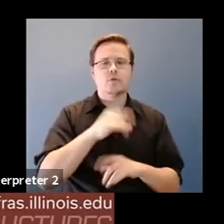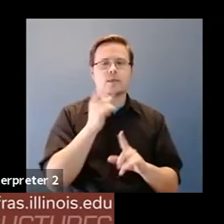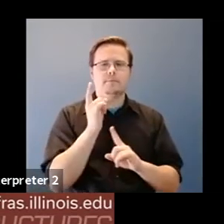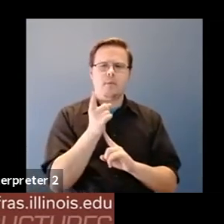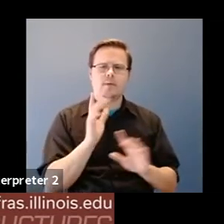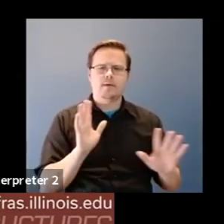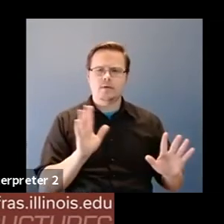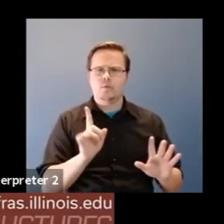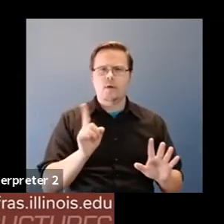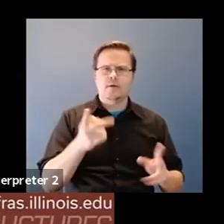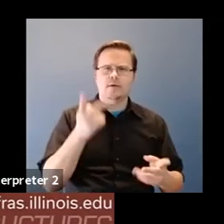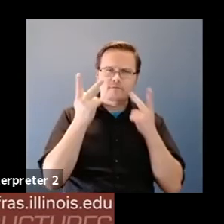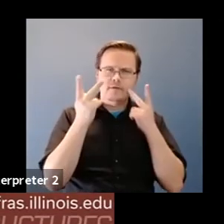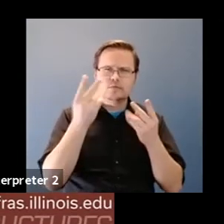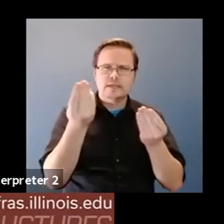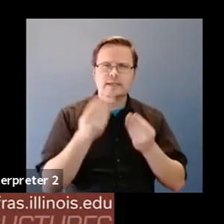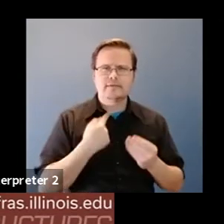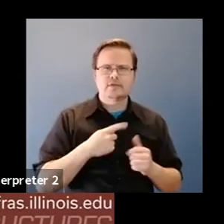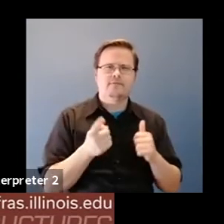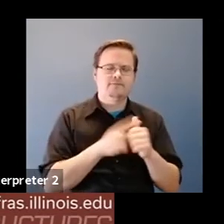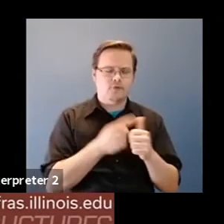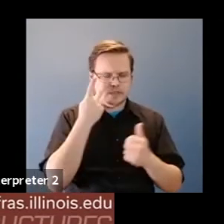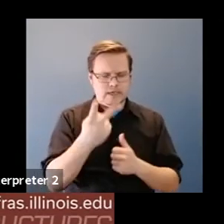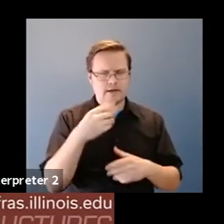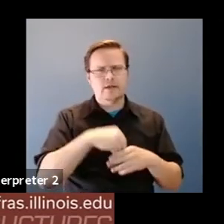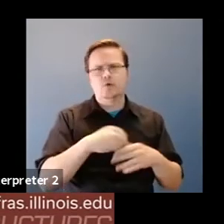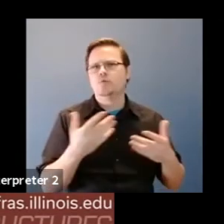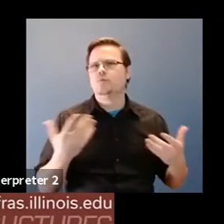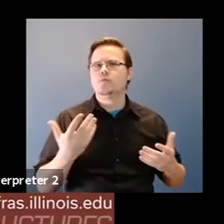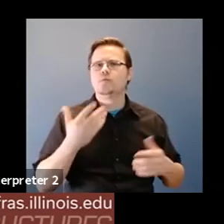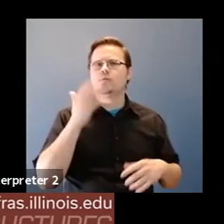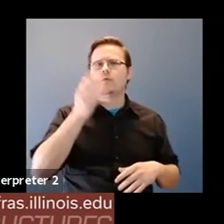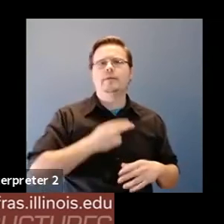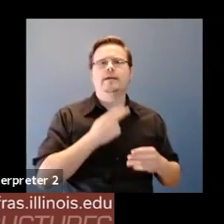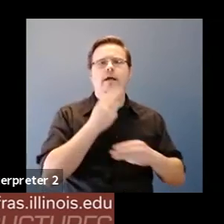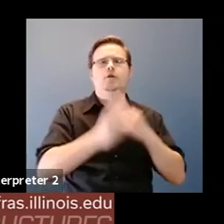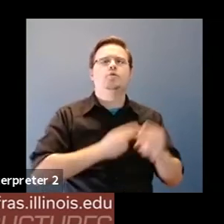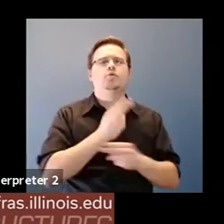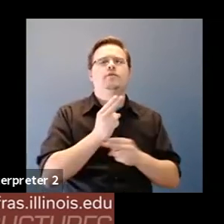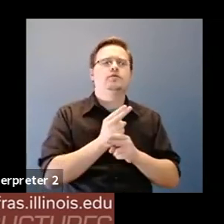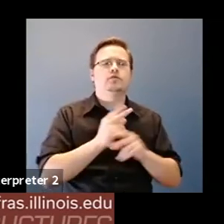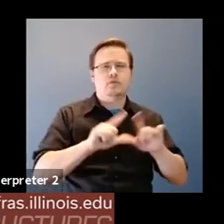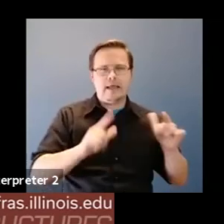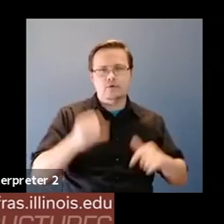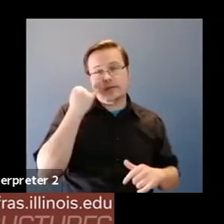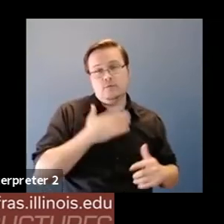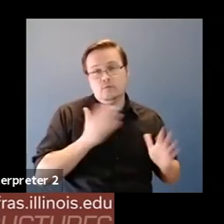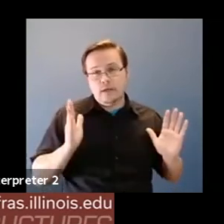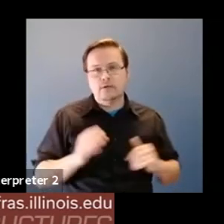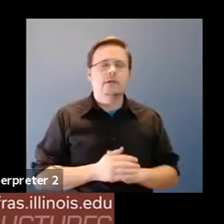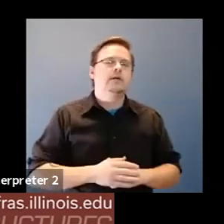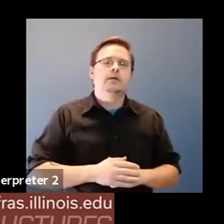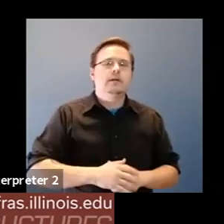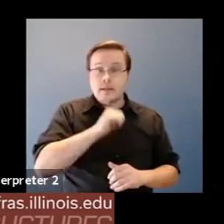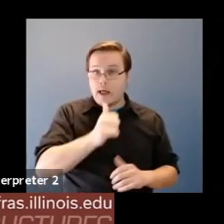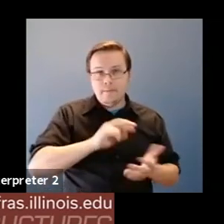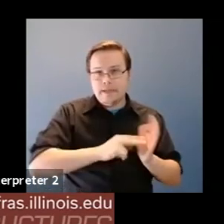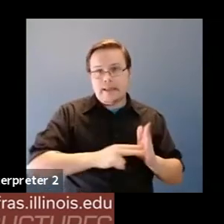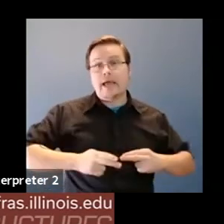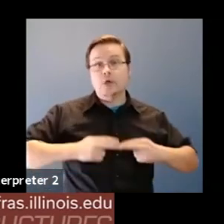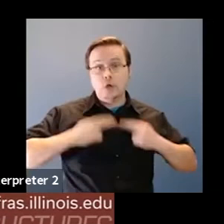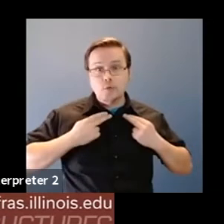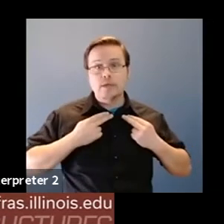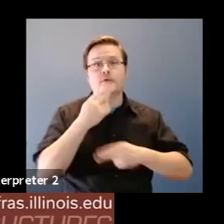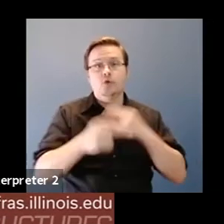Fernanda Viegas: The visualization gave us the first glimpse into what would be a universal language, if you will, not a human universal language but maybe a machine, you know.